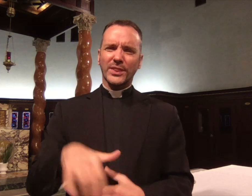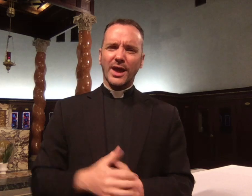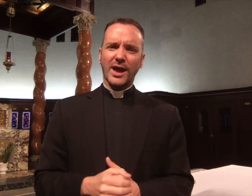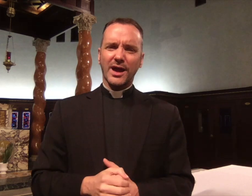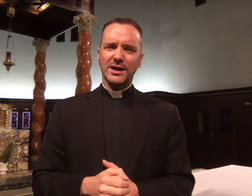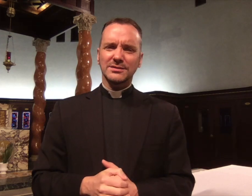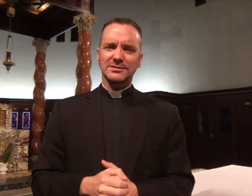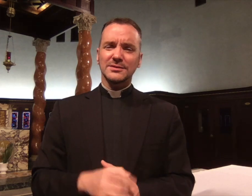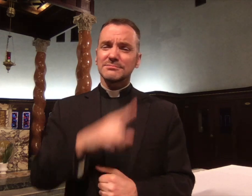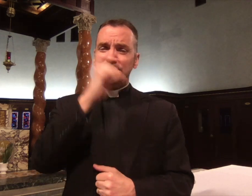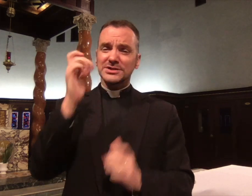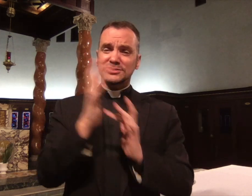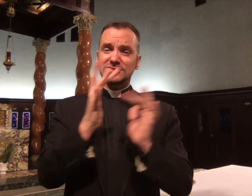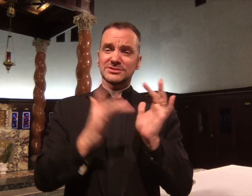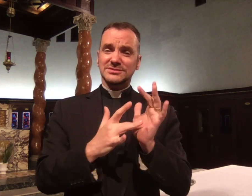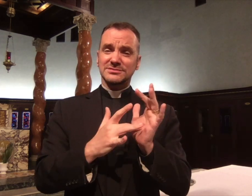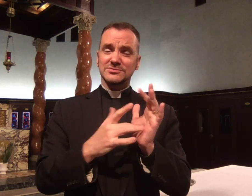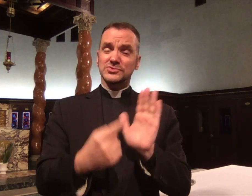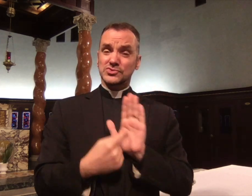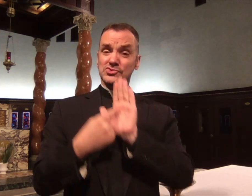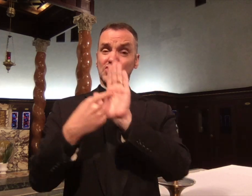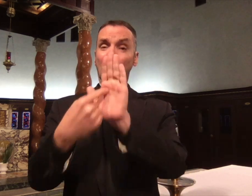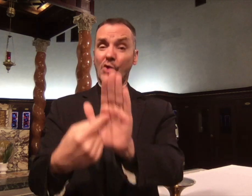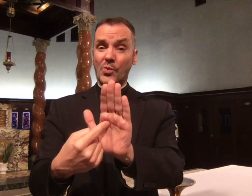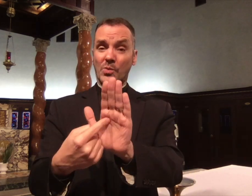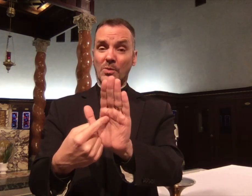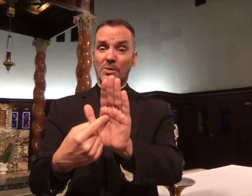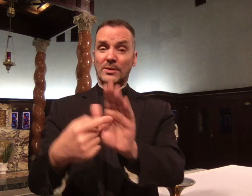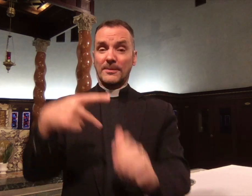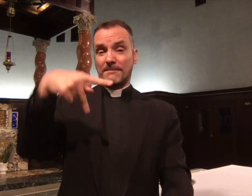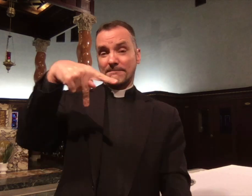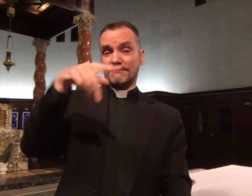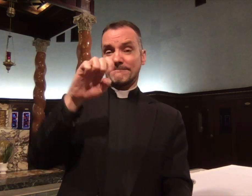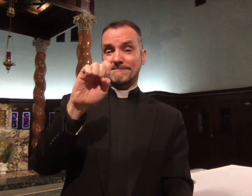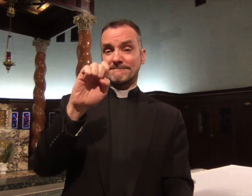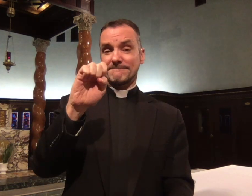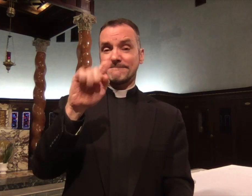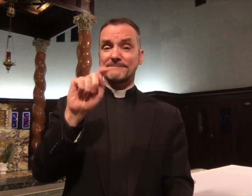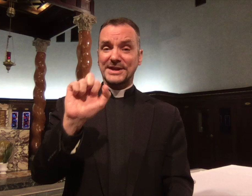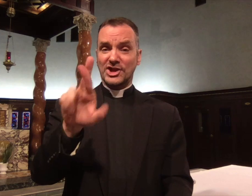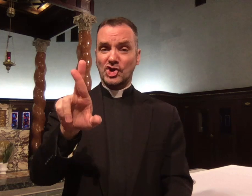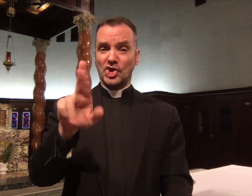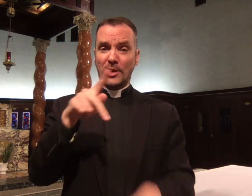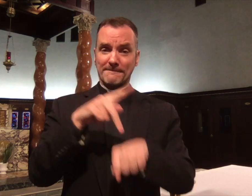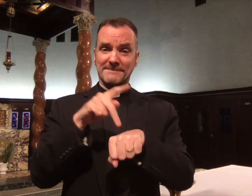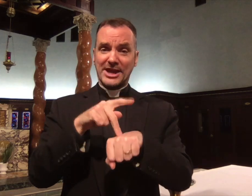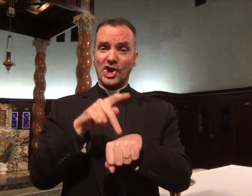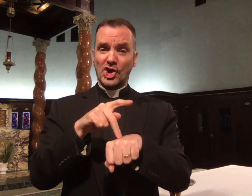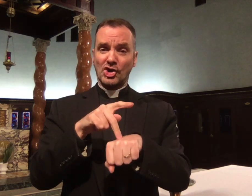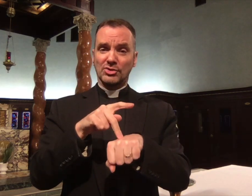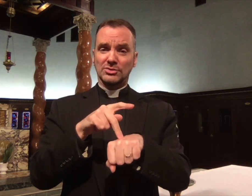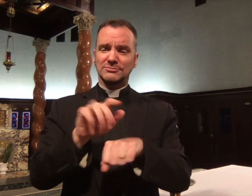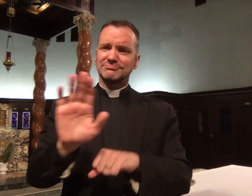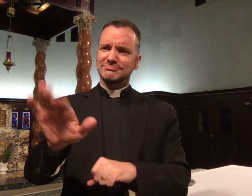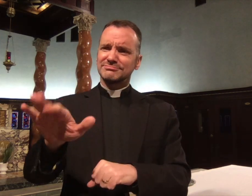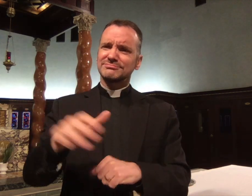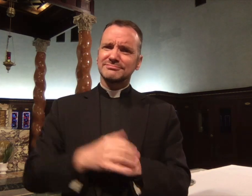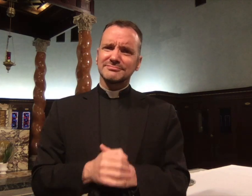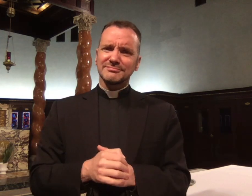of people in the church. The reason that they do this is because Jesus did it